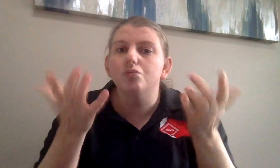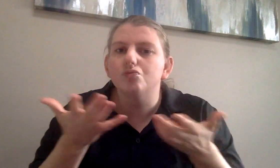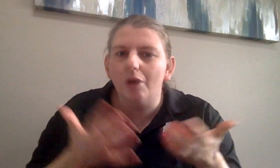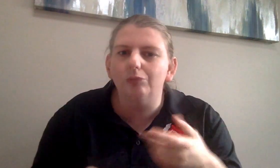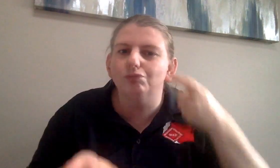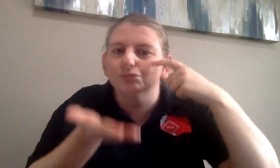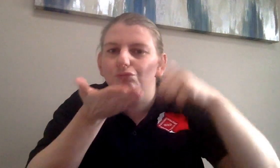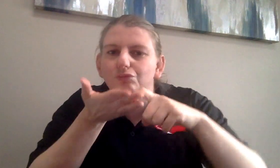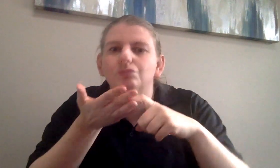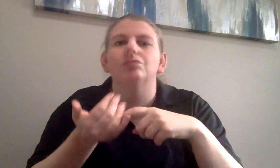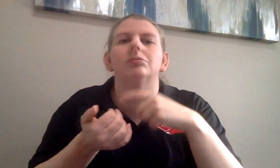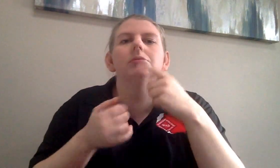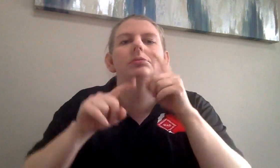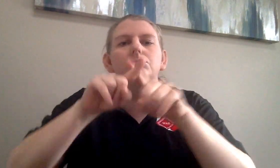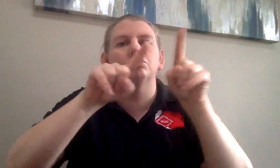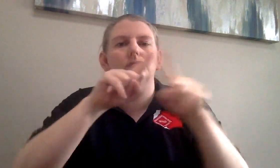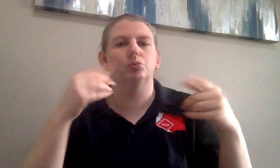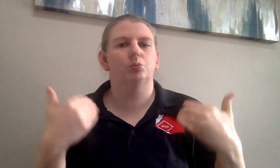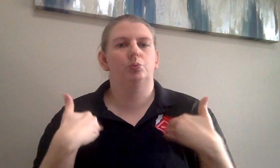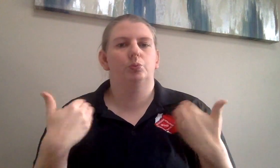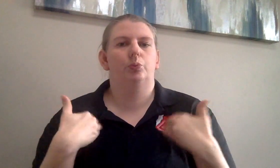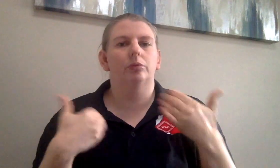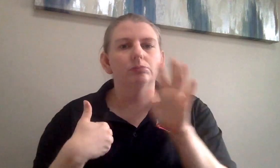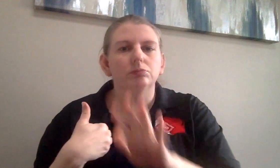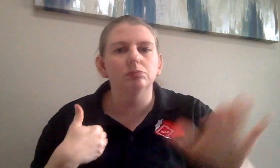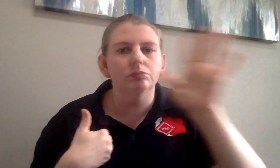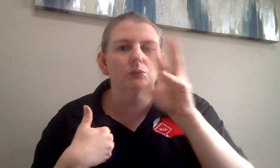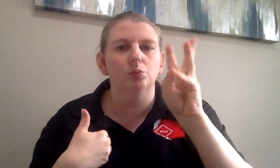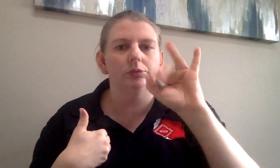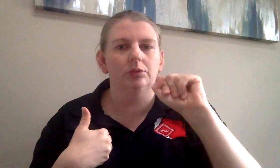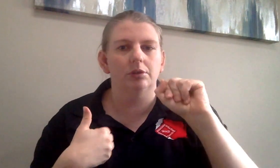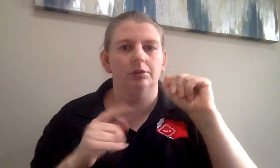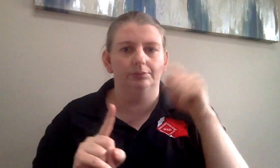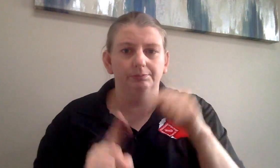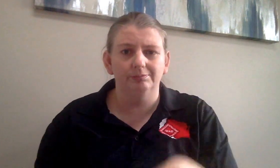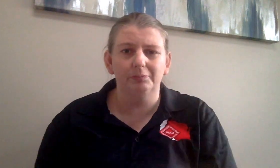This video will recognize various youths across the state of Wisconsin.